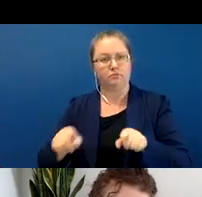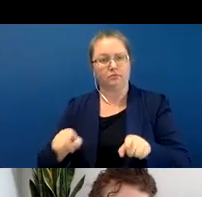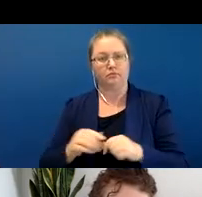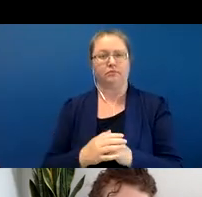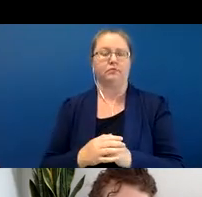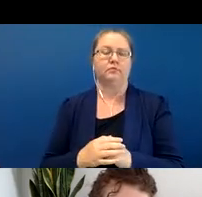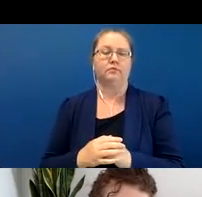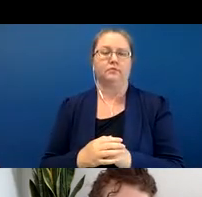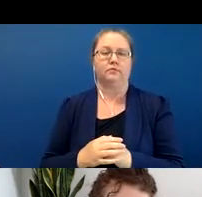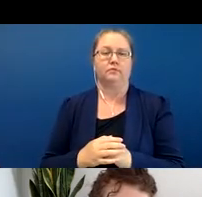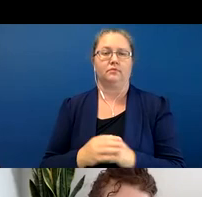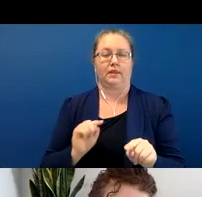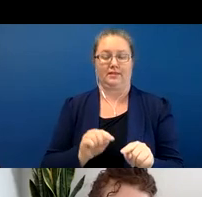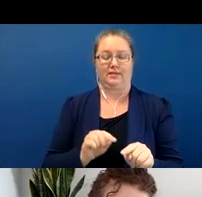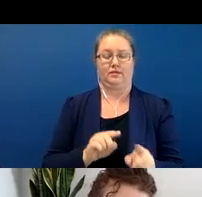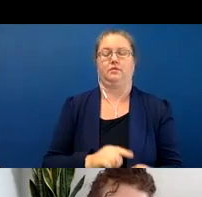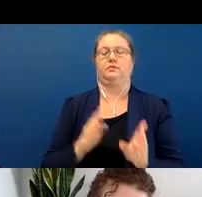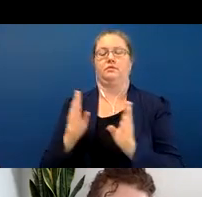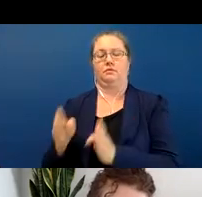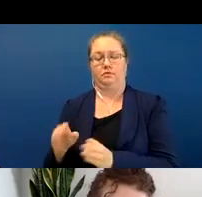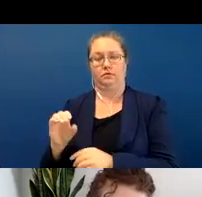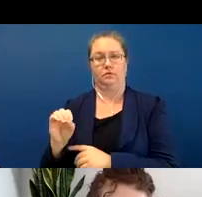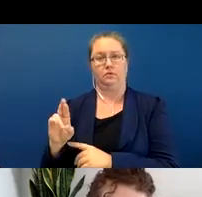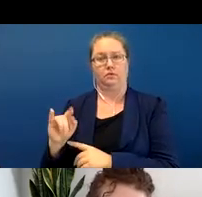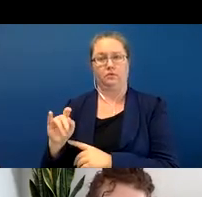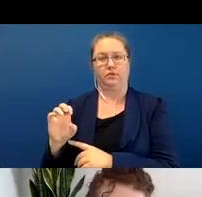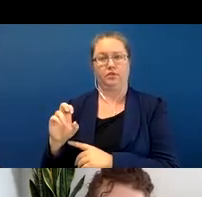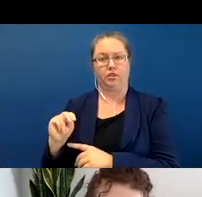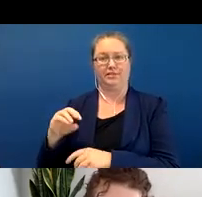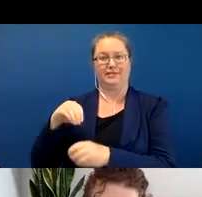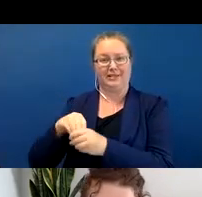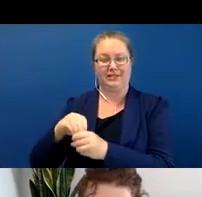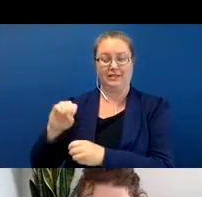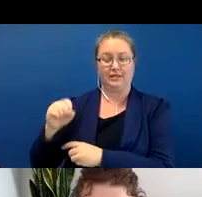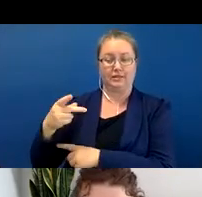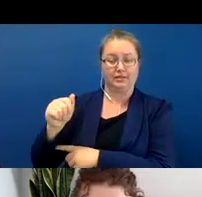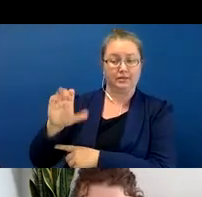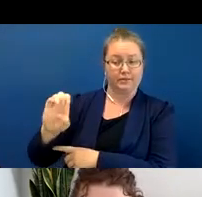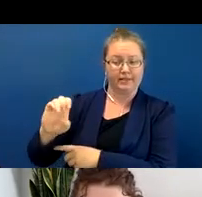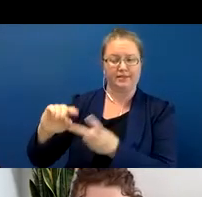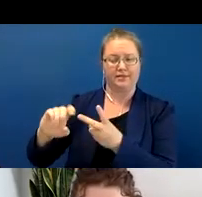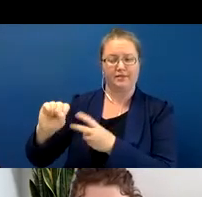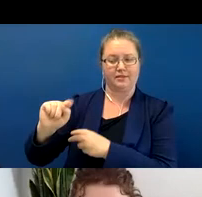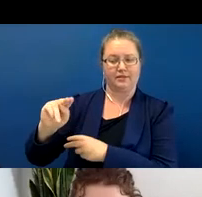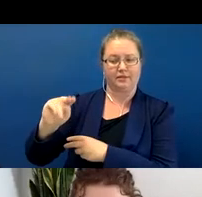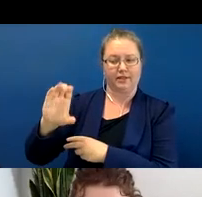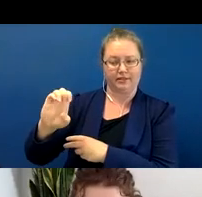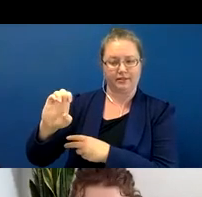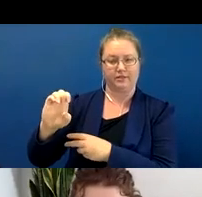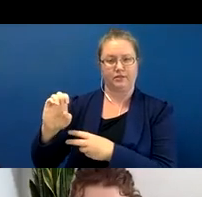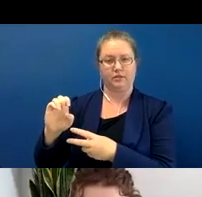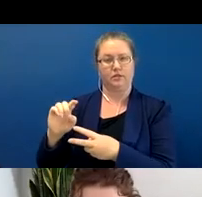is orientation and stance in space. Not only is the stem describing the inherent properties